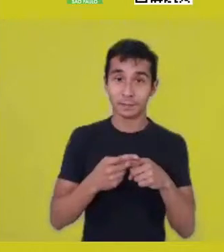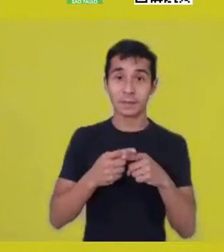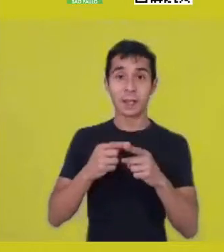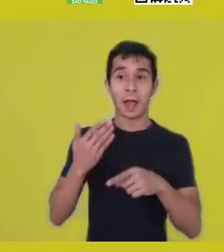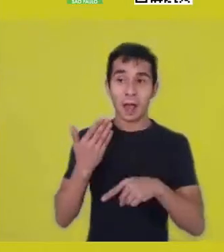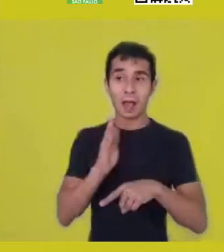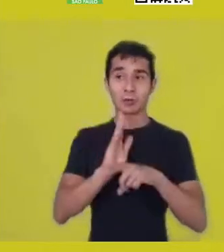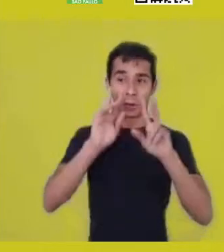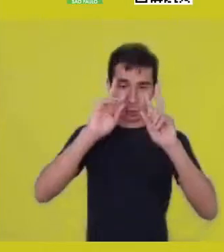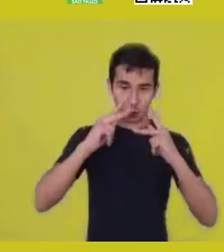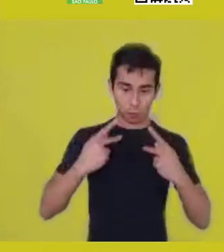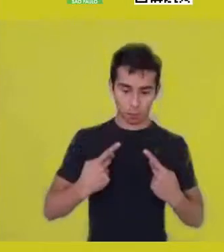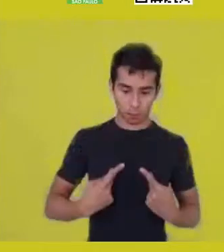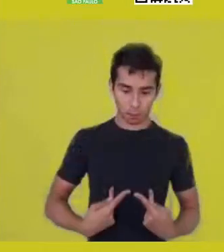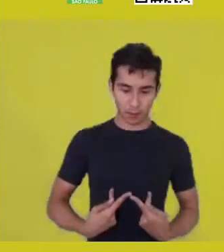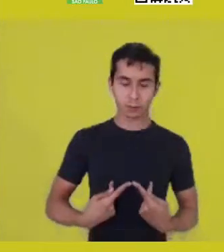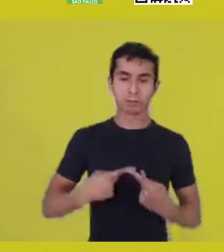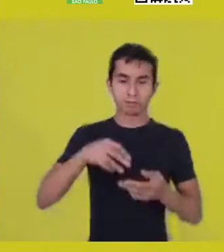When he said that, I remembered something.